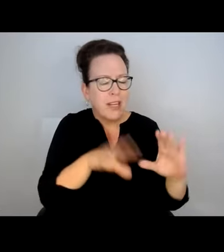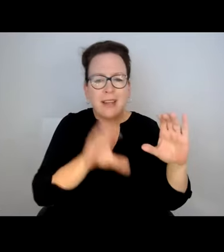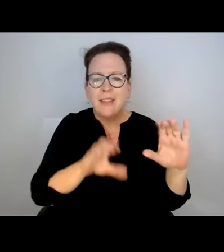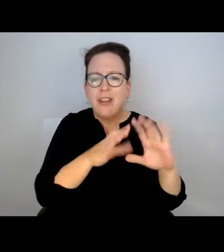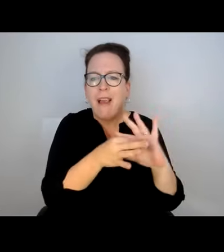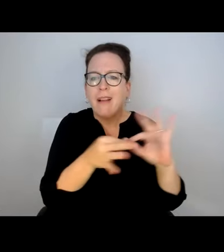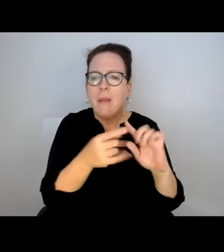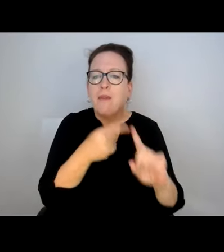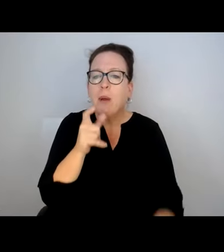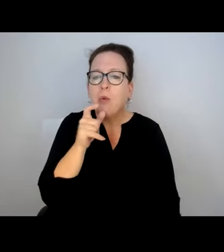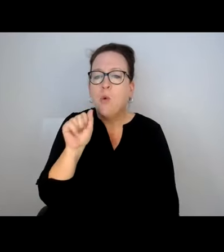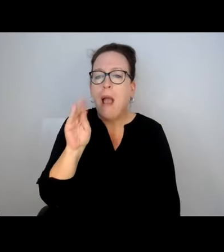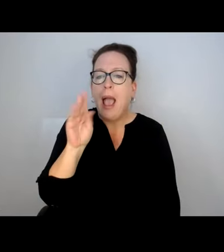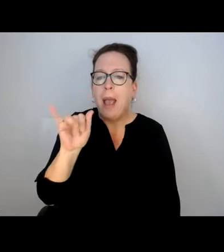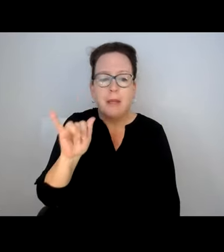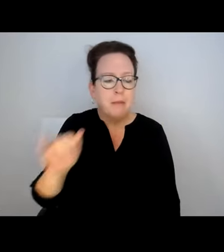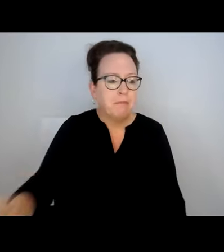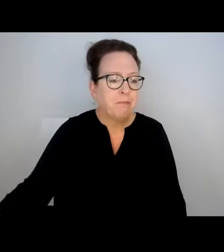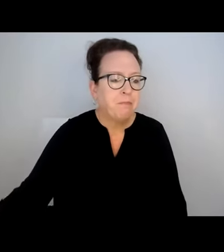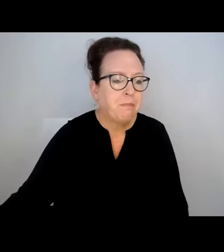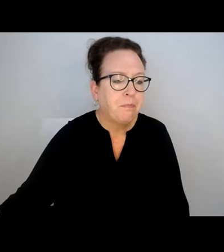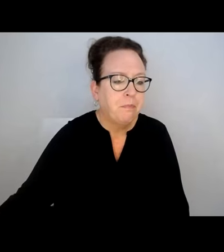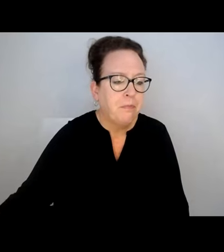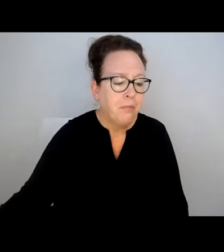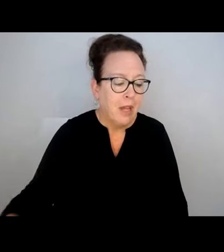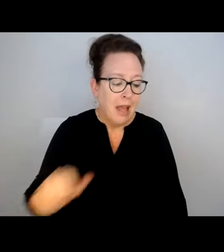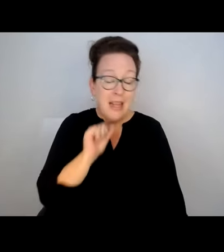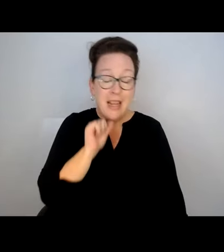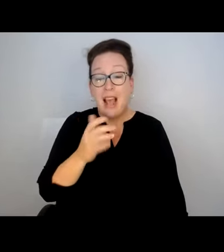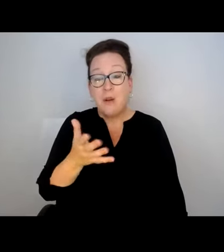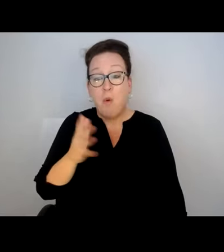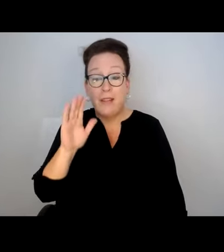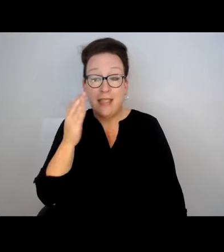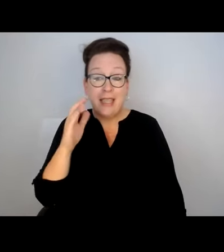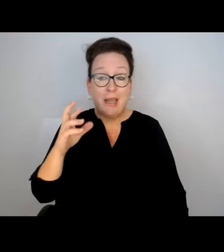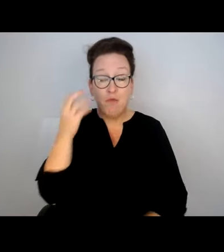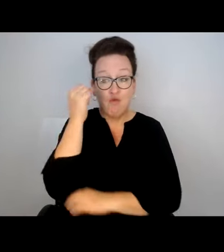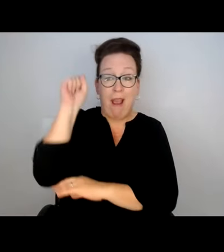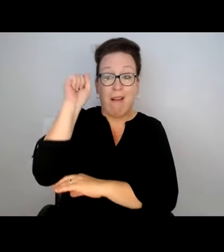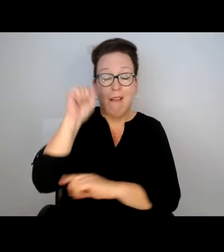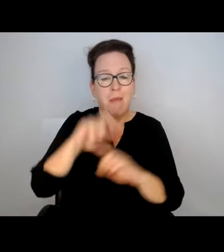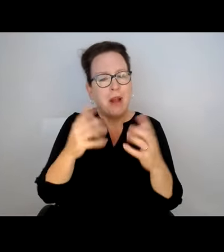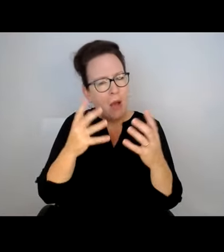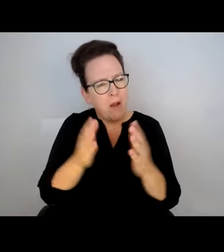THANKS, ANDREA. I'M GOING TO READ A CHAT COMMENT FROM ABBY. AT THE RISK OF SEEMING